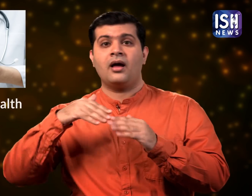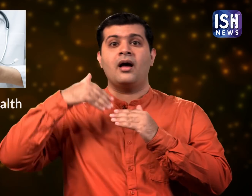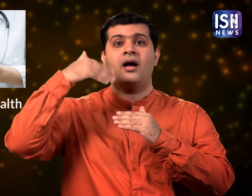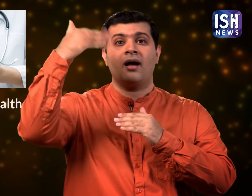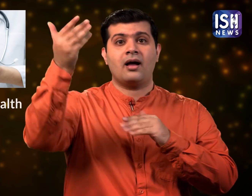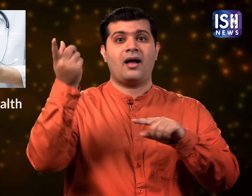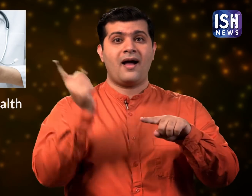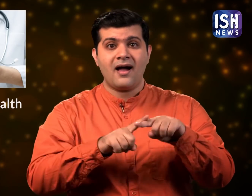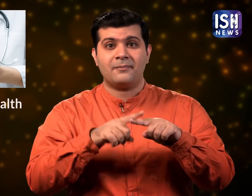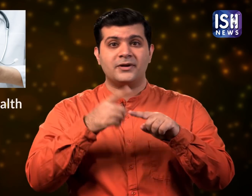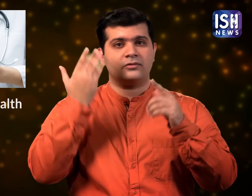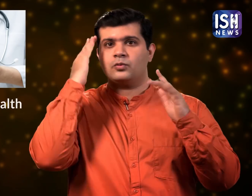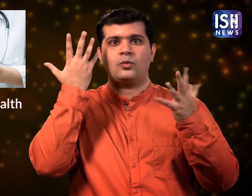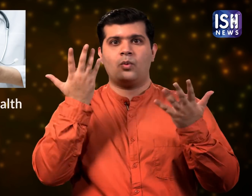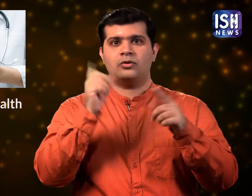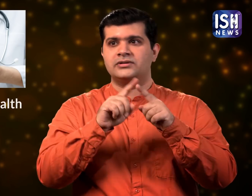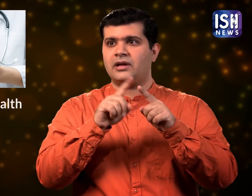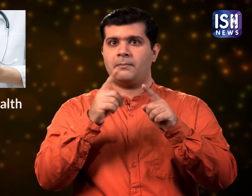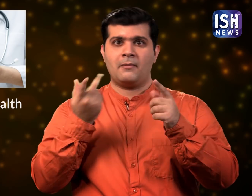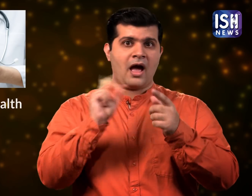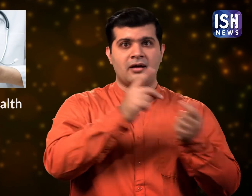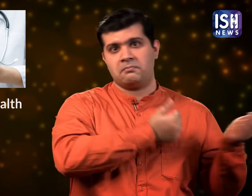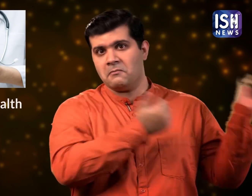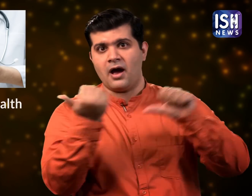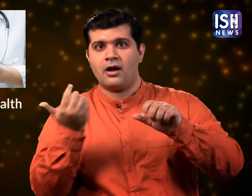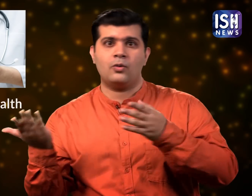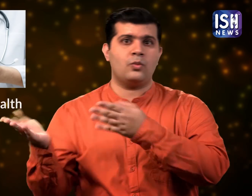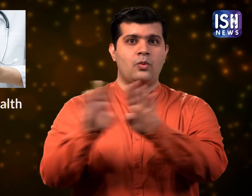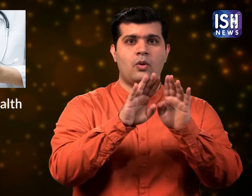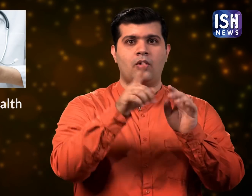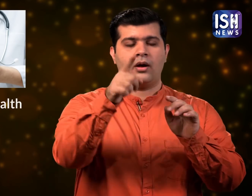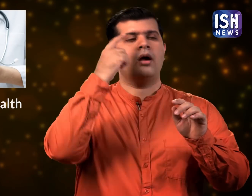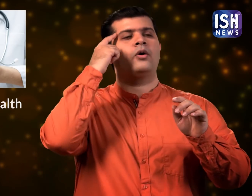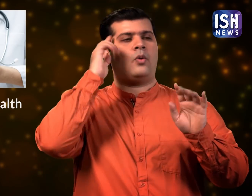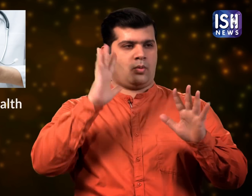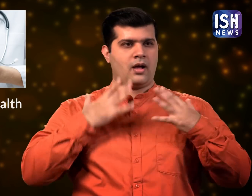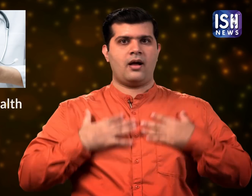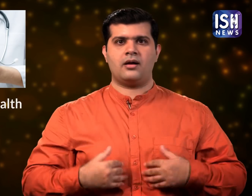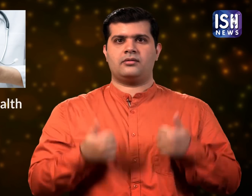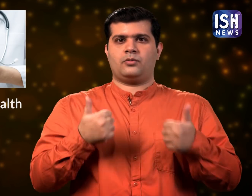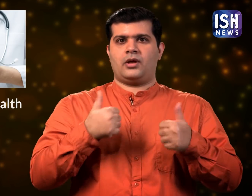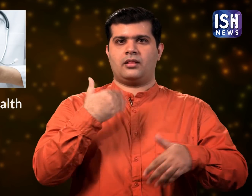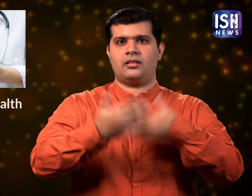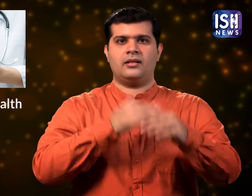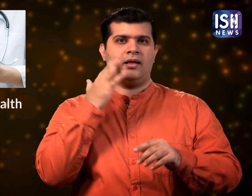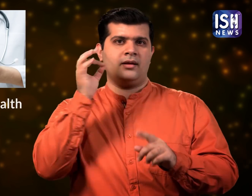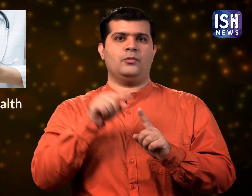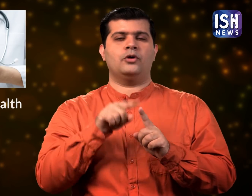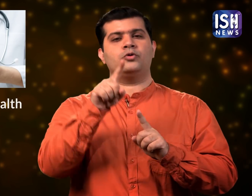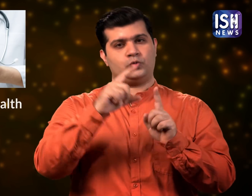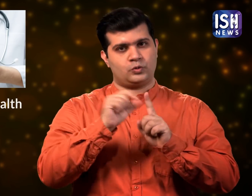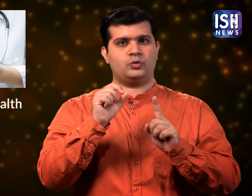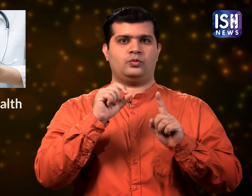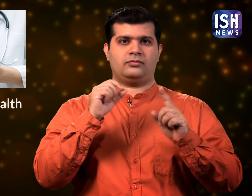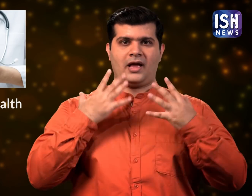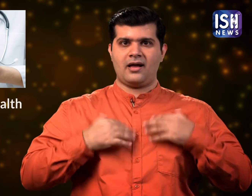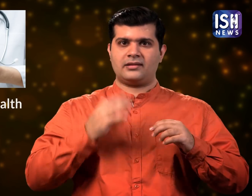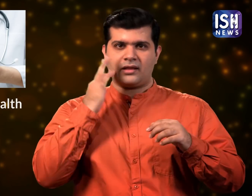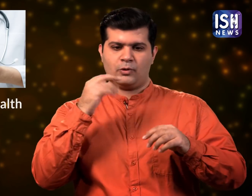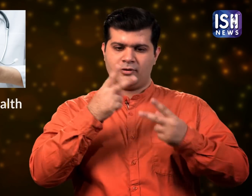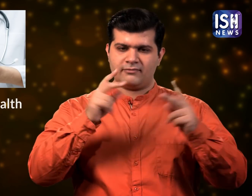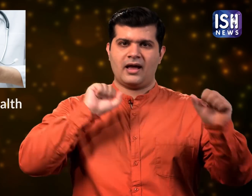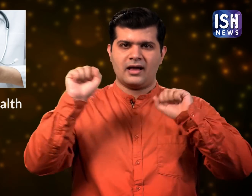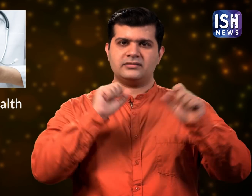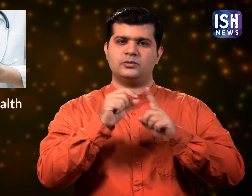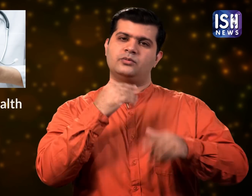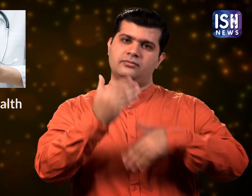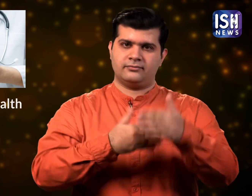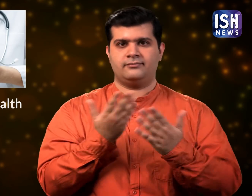We do not know what will happen in the future. There may be lockdown again, so excercise and keep yourself healthy.